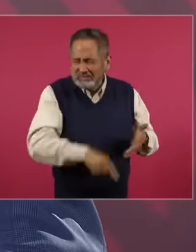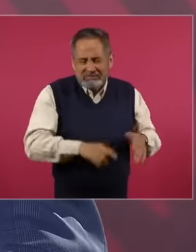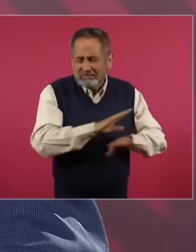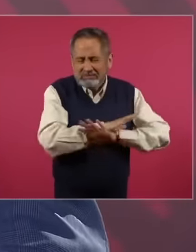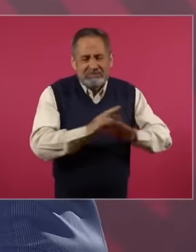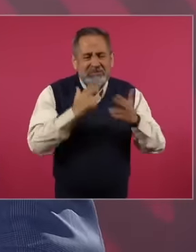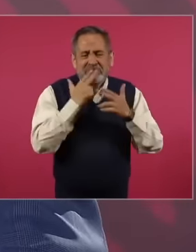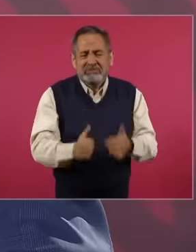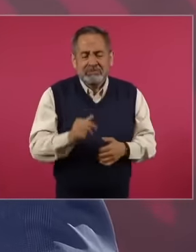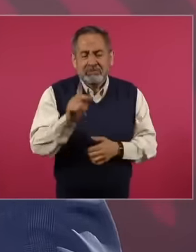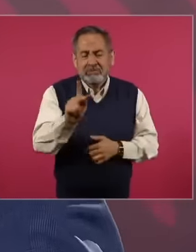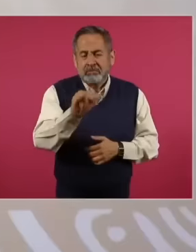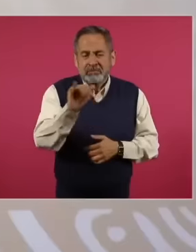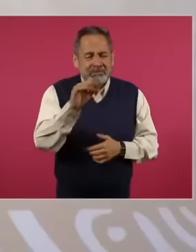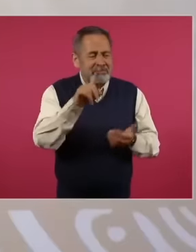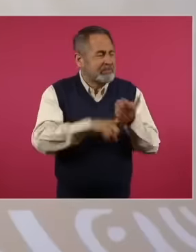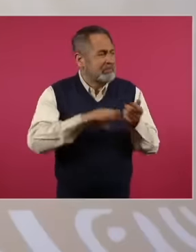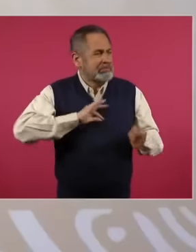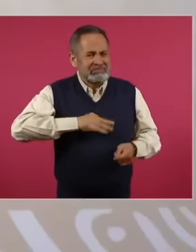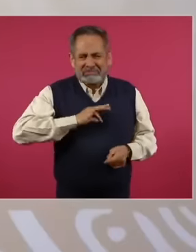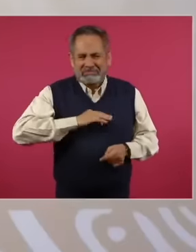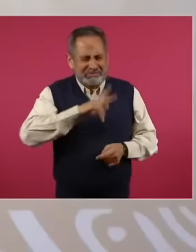invaded by